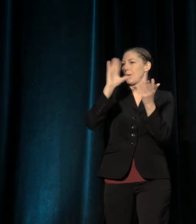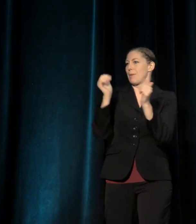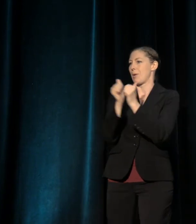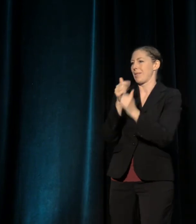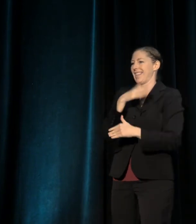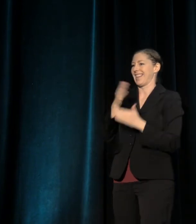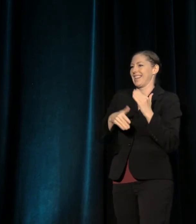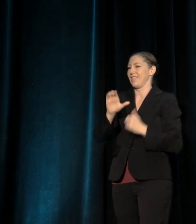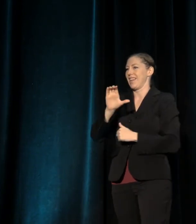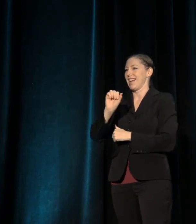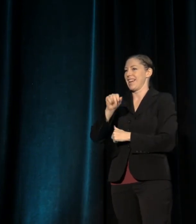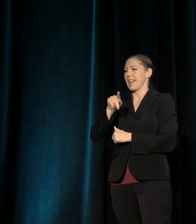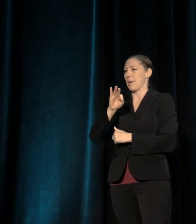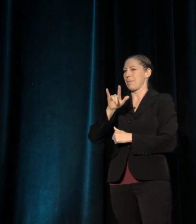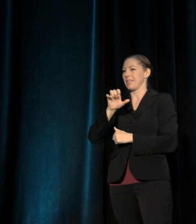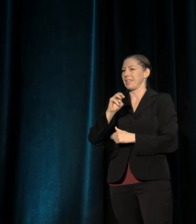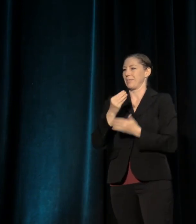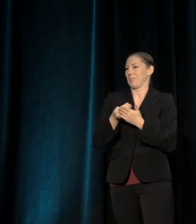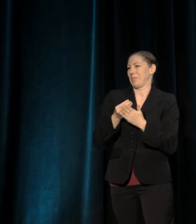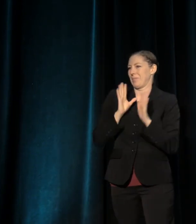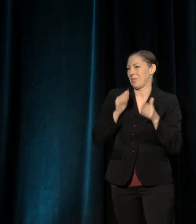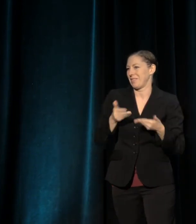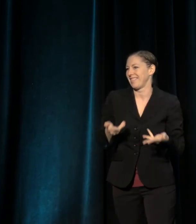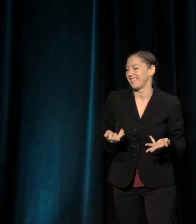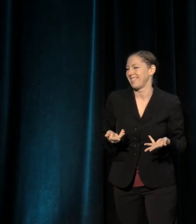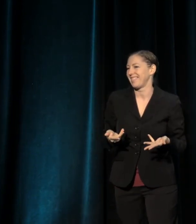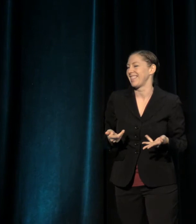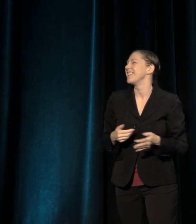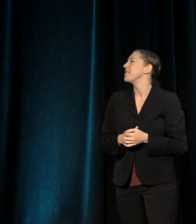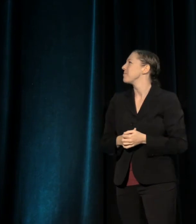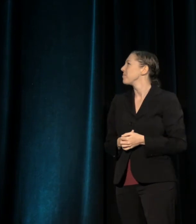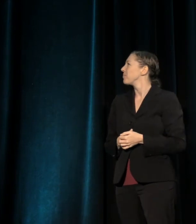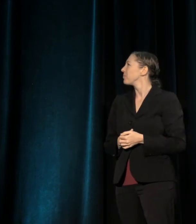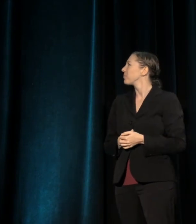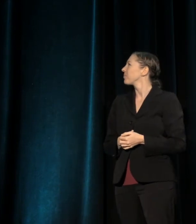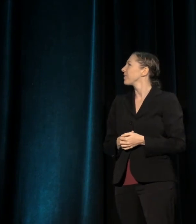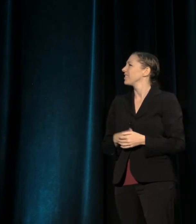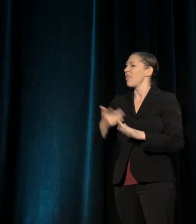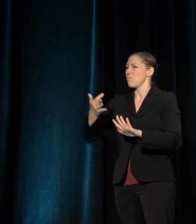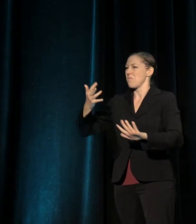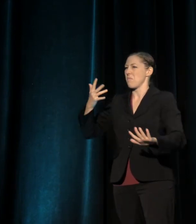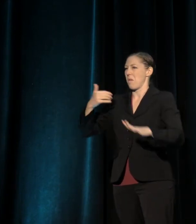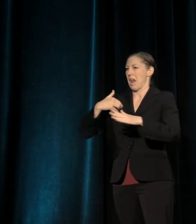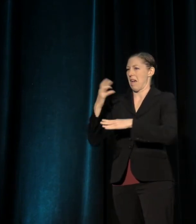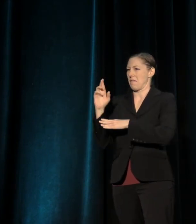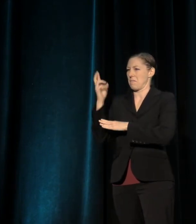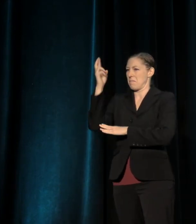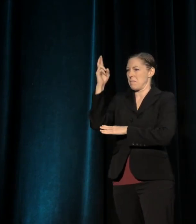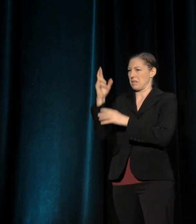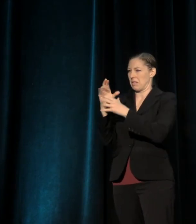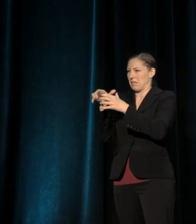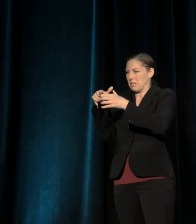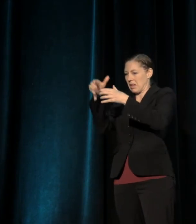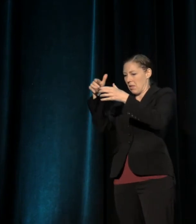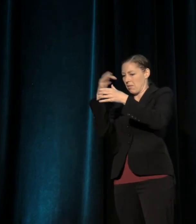And so, they've taken to refashioning these abandoned missile silos in the midwest, to build themselves bunkers